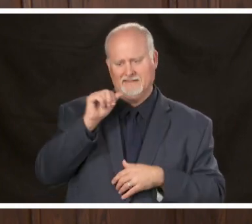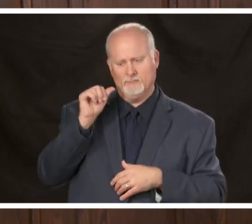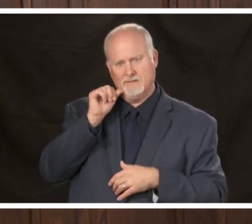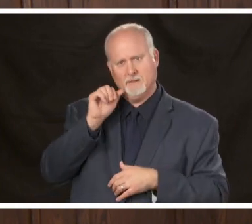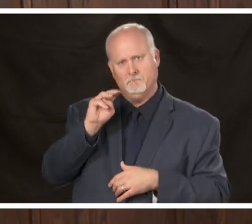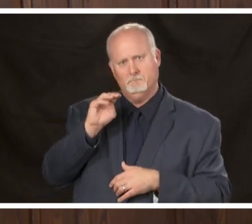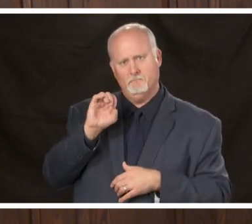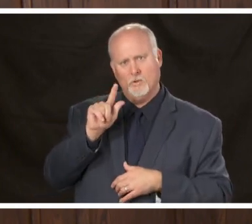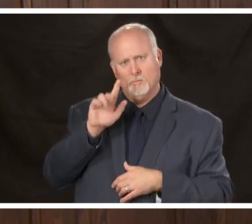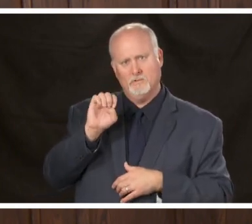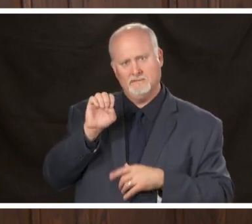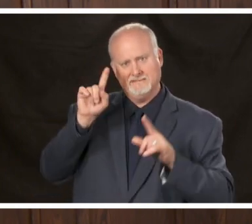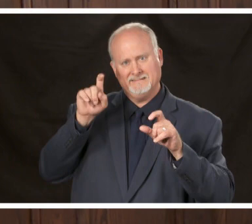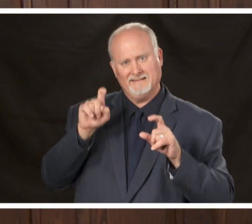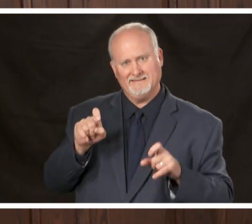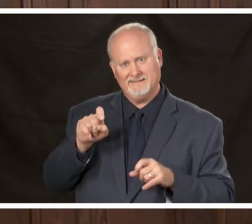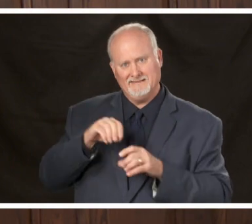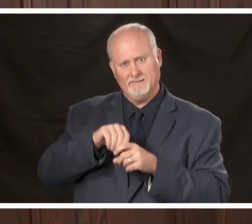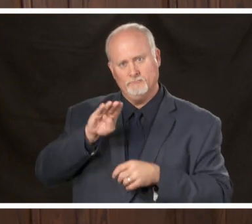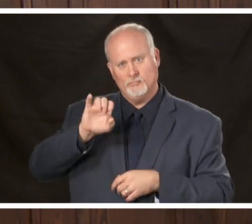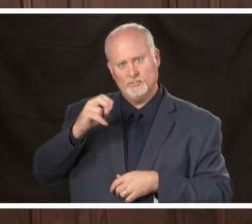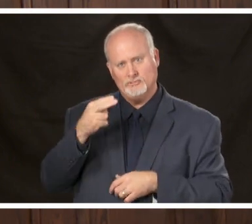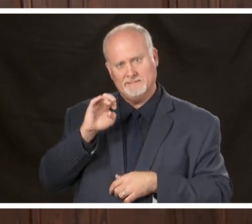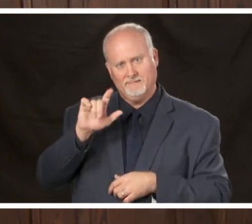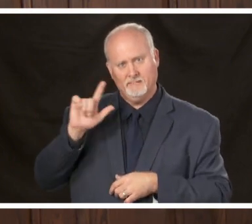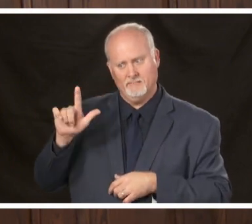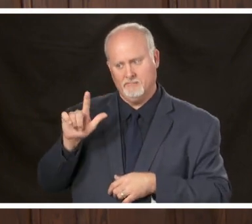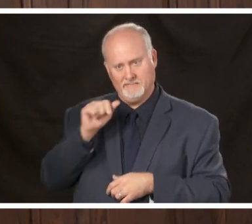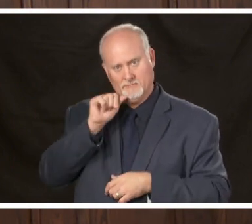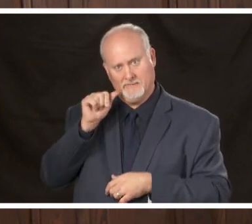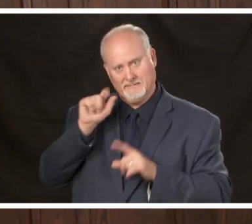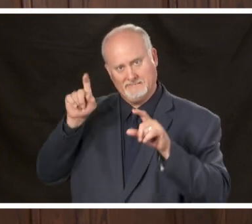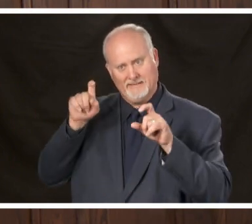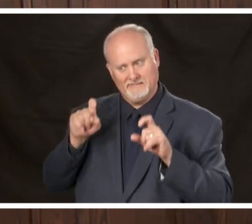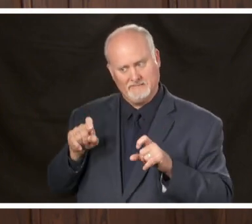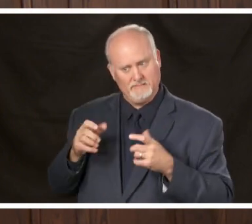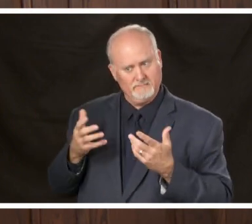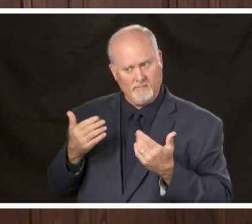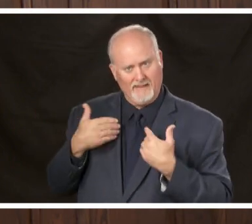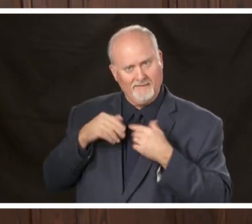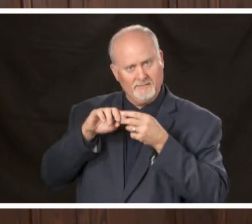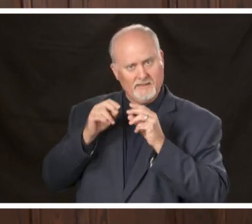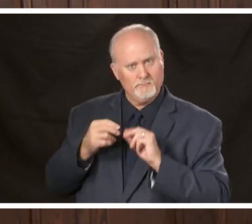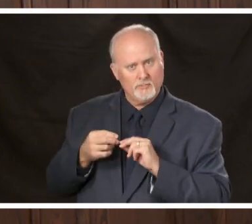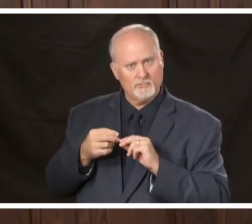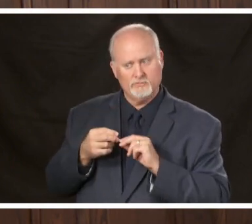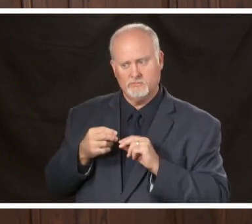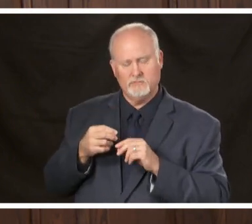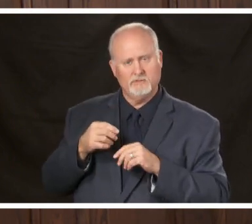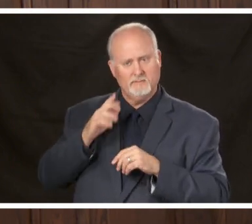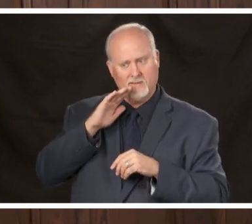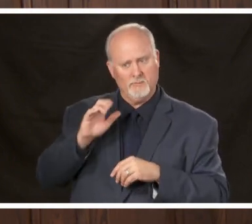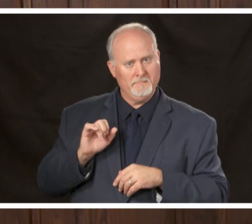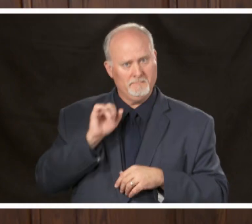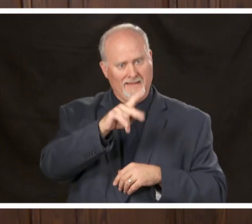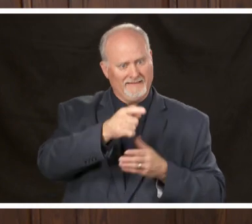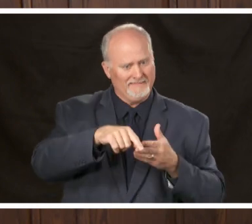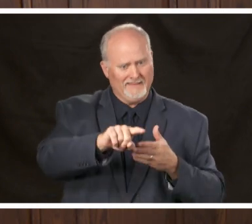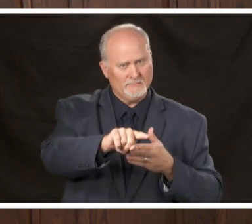testing unit and bush hills I noticed that you mentioned that they were returning next week for more testing in Bush Hills is there a reason for that